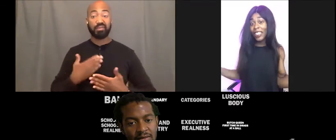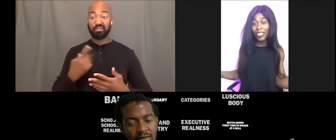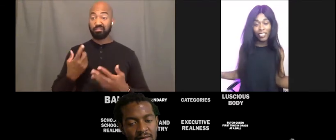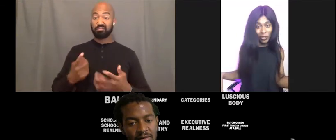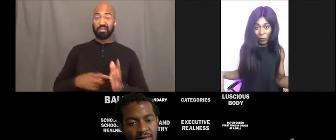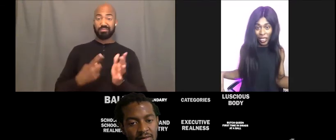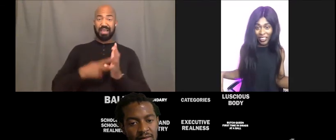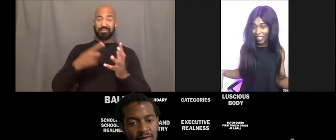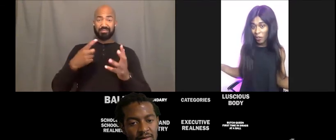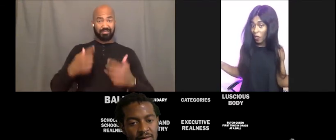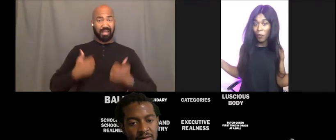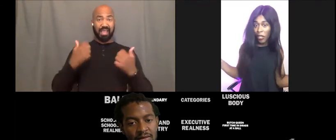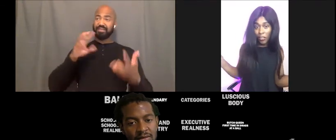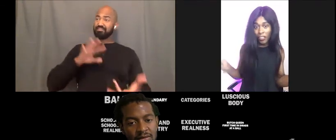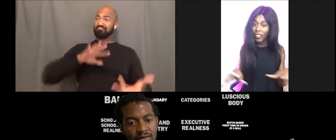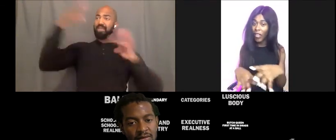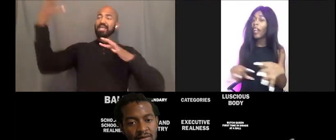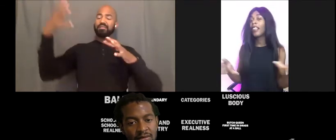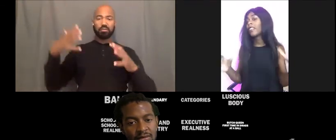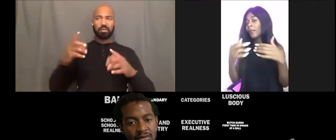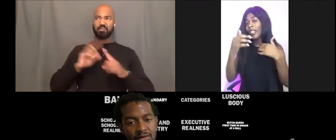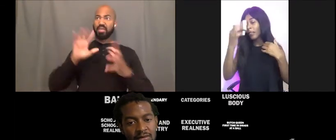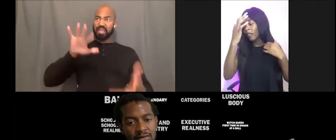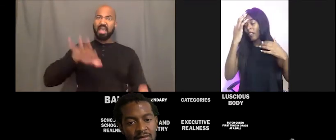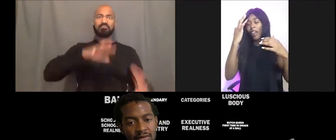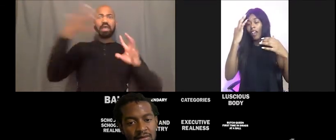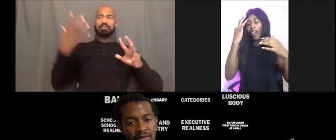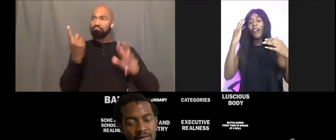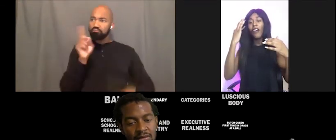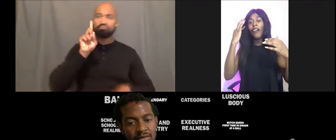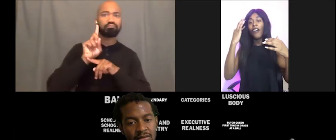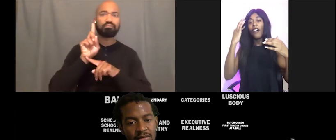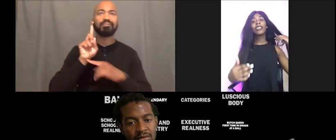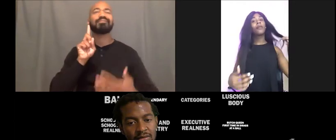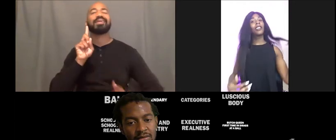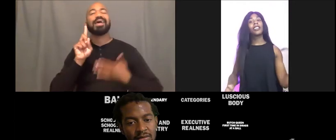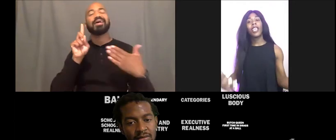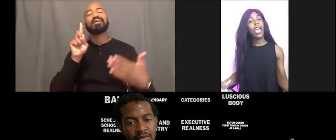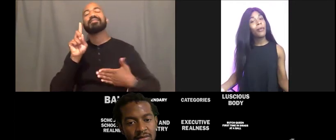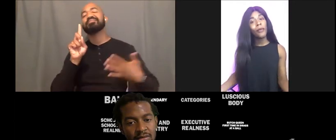cause its your mess. And you gonna build yourself out of this mess. Finding something to be happy about